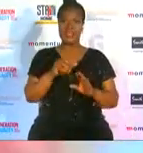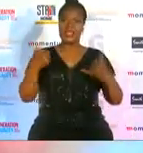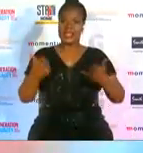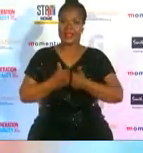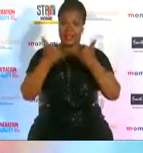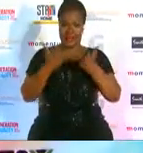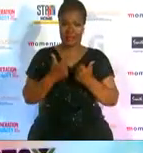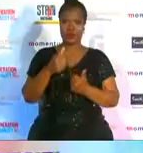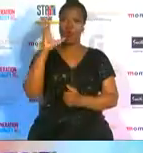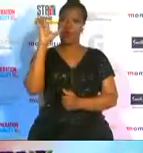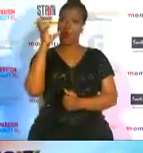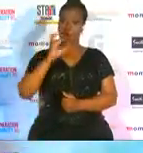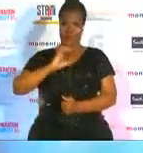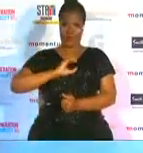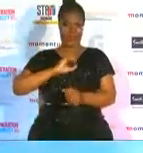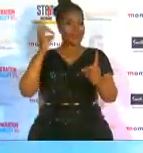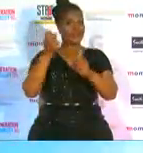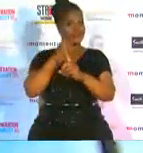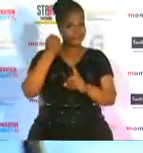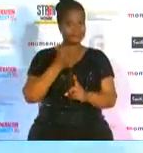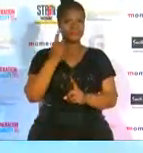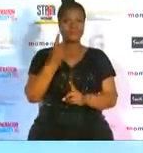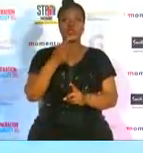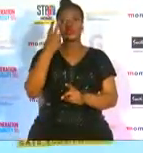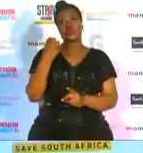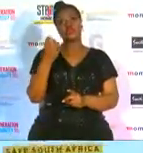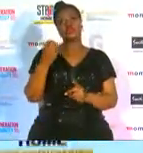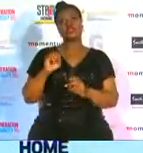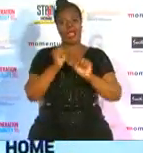and participated in the 2020 junior canoeing championships